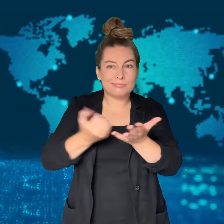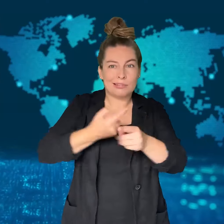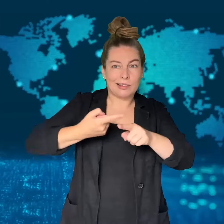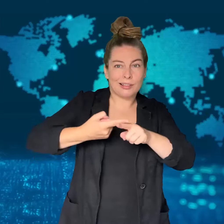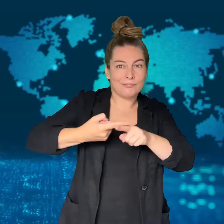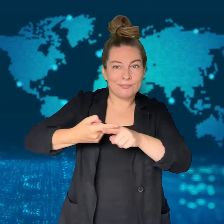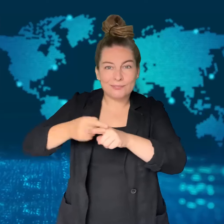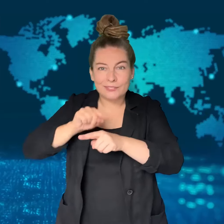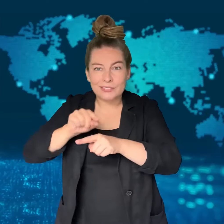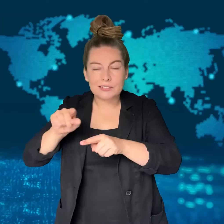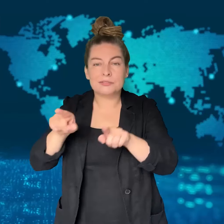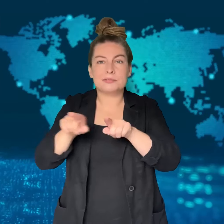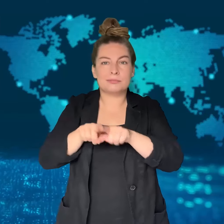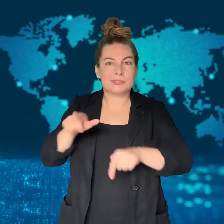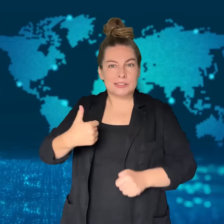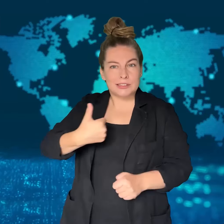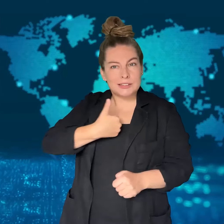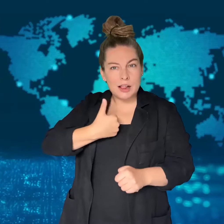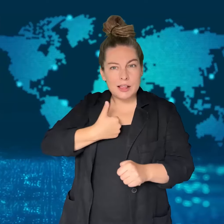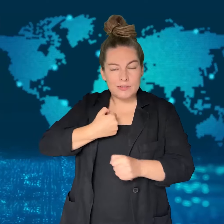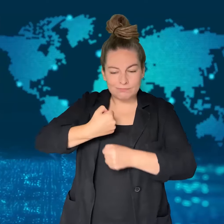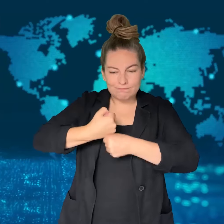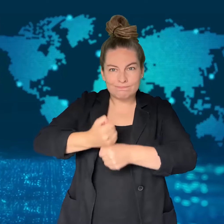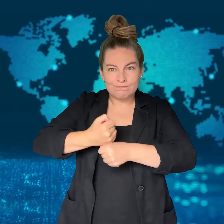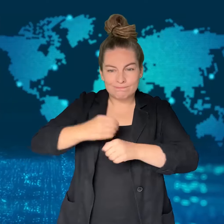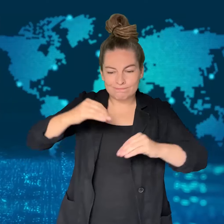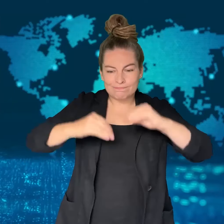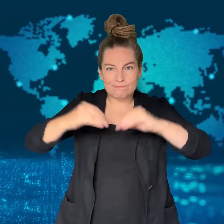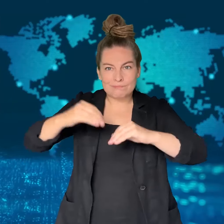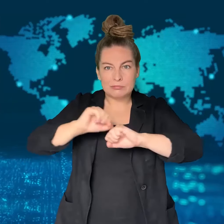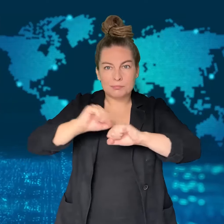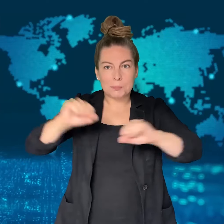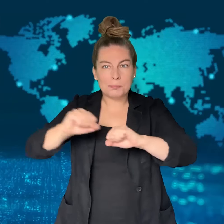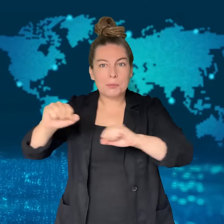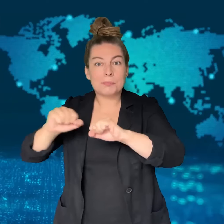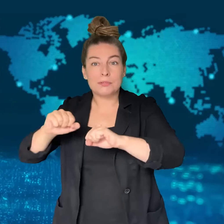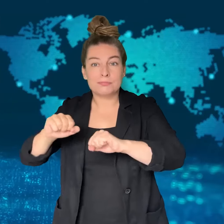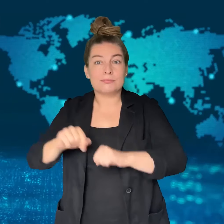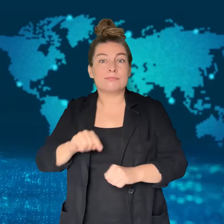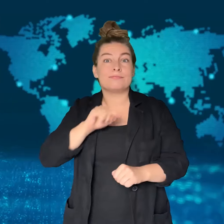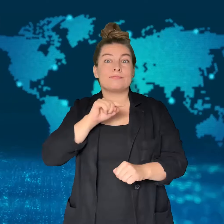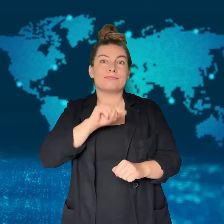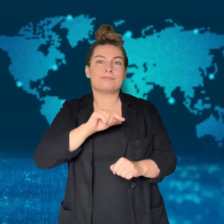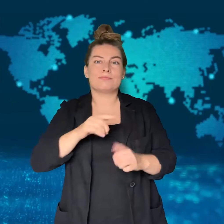and homemade explosives during the attack.